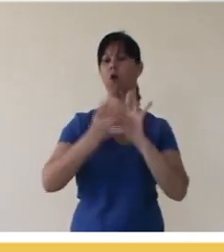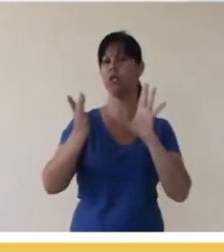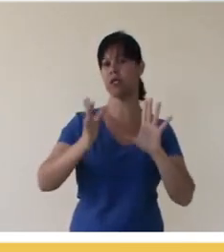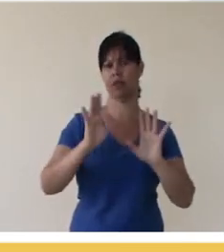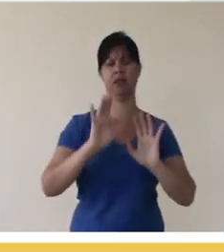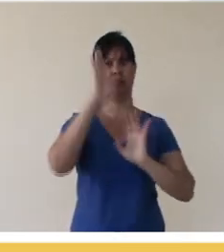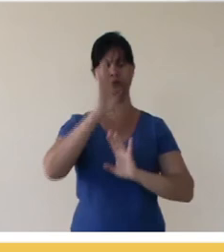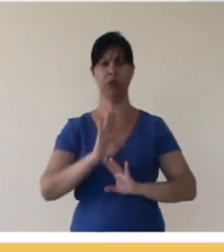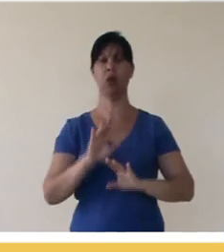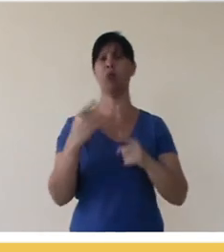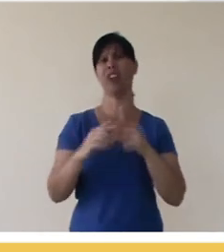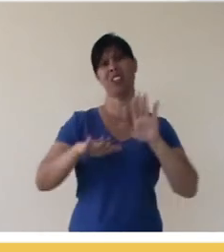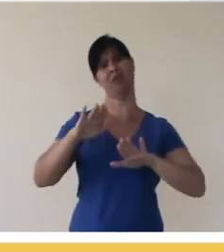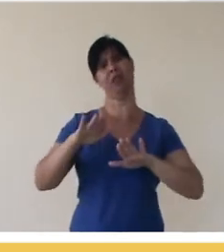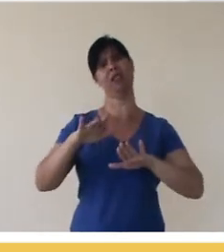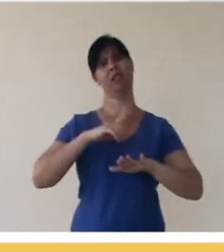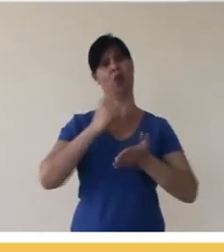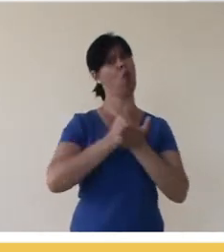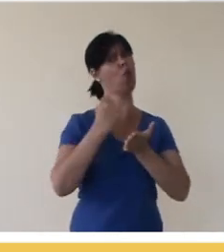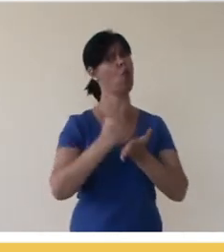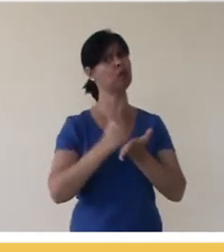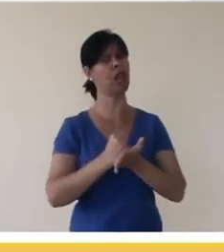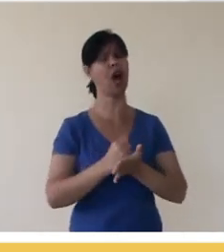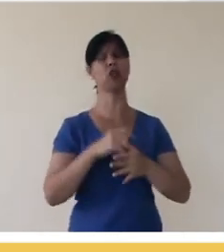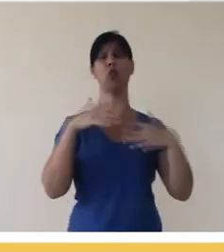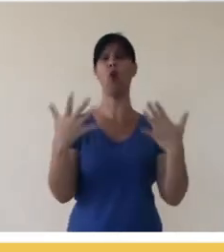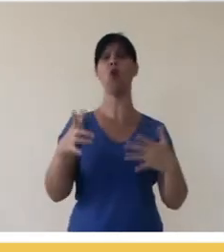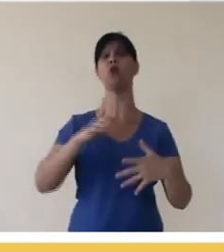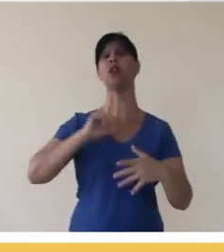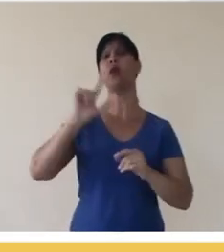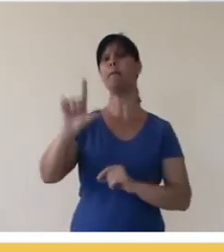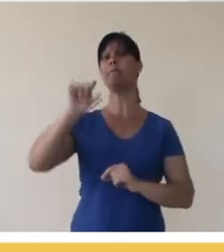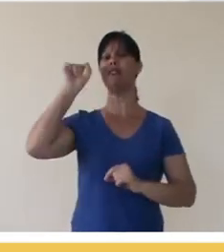contractual obligation or that you have a preference for using, for example, an